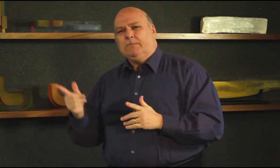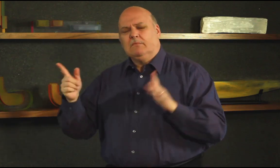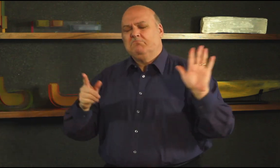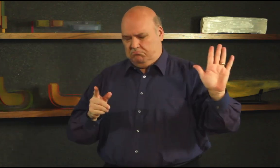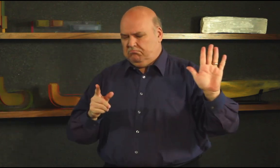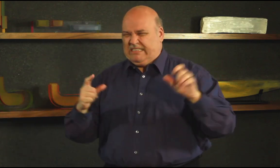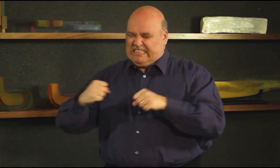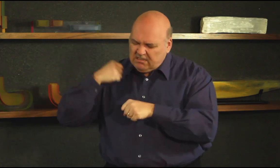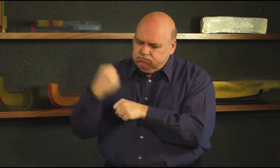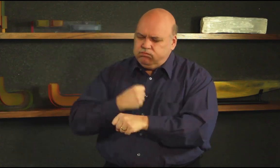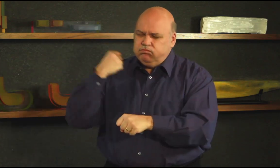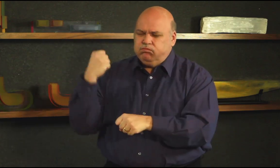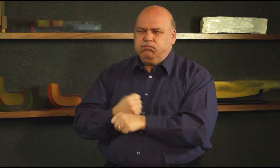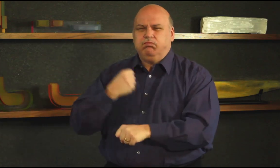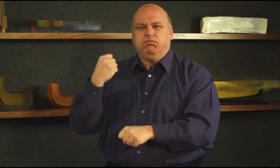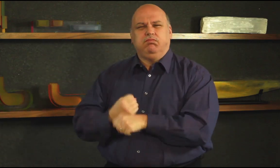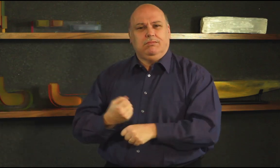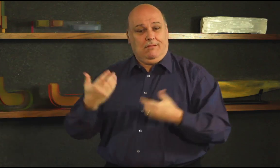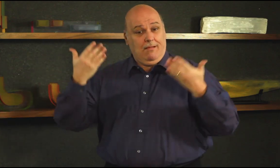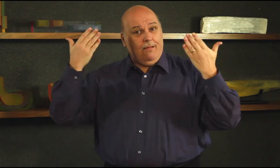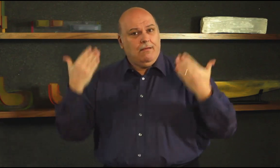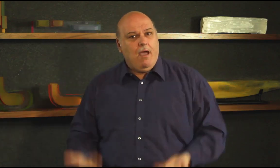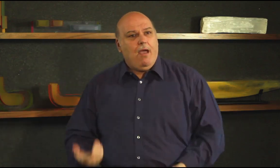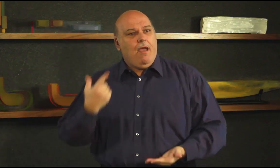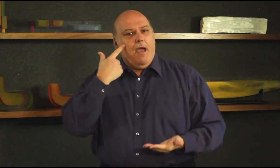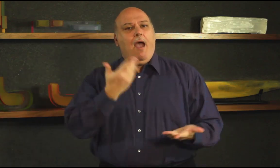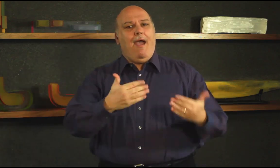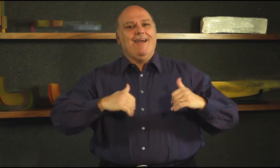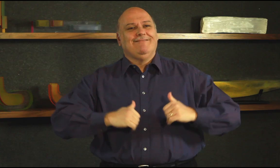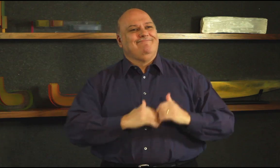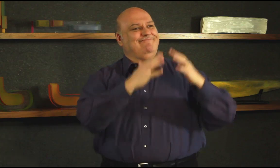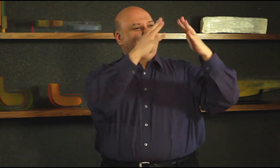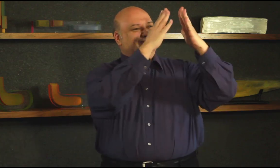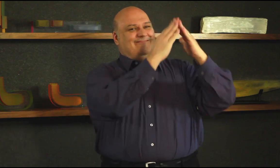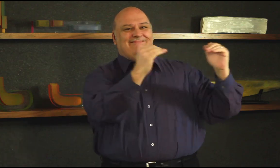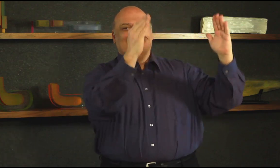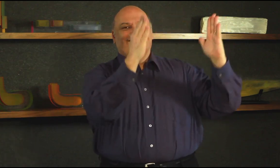ago, people would have found it hard to